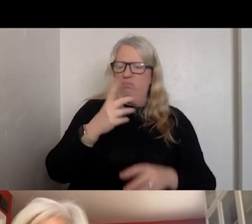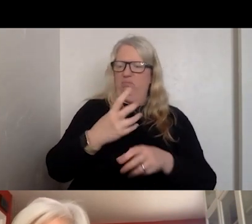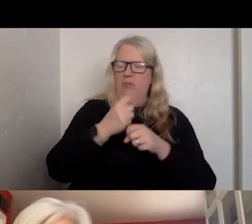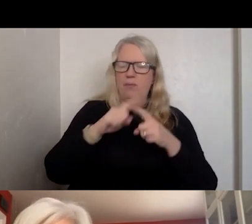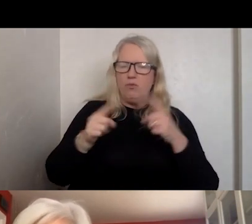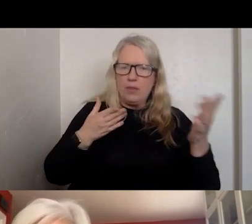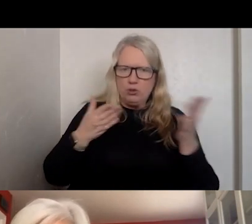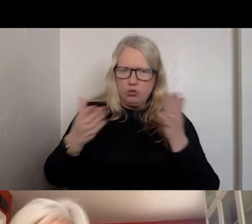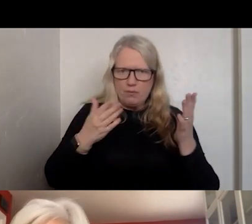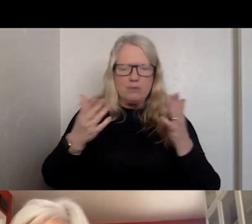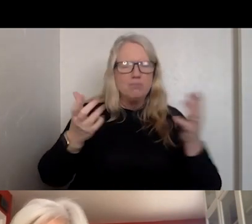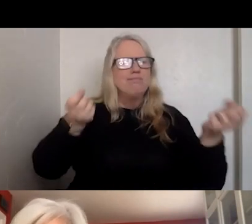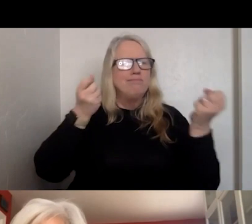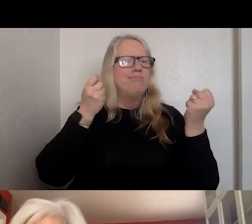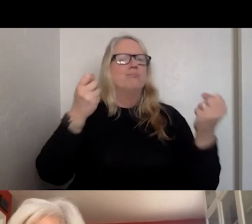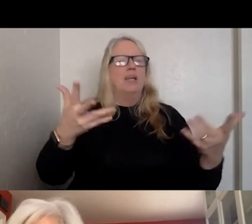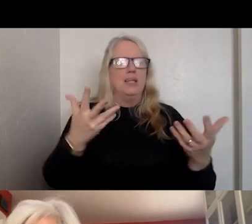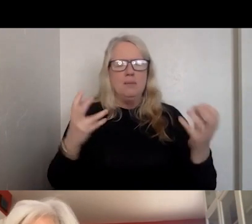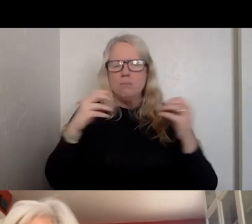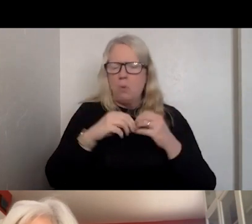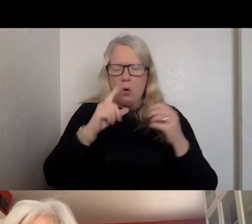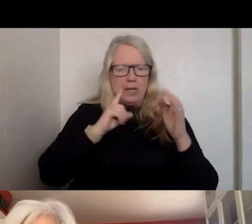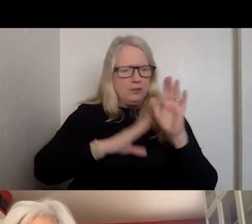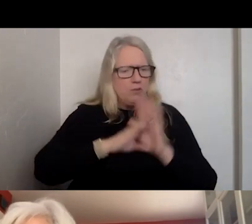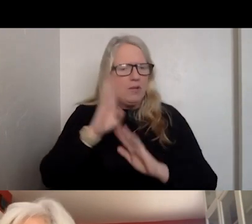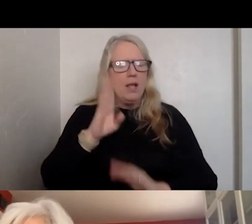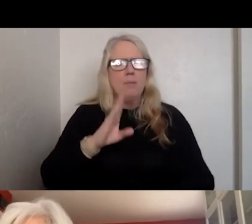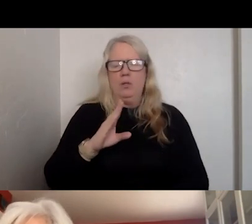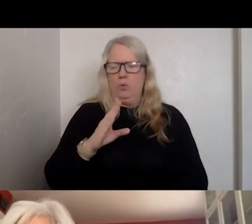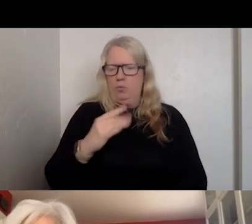WE HAVE MANY MORE IN DEVELOPMENT. ONE FOR KID AND FAITH